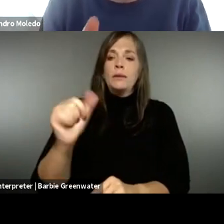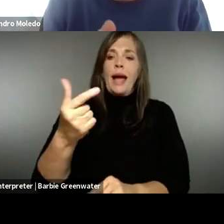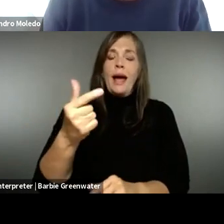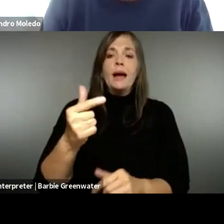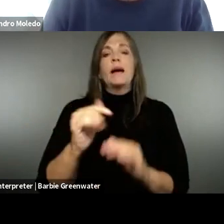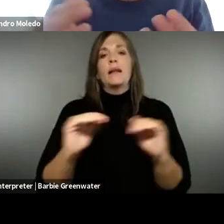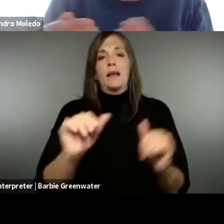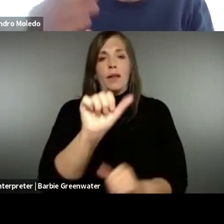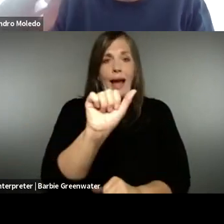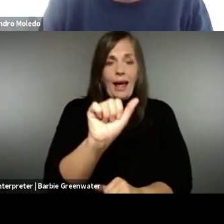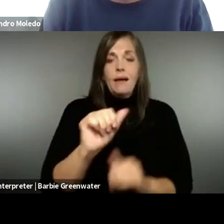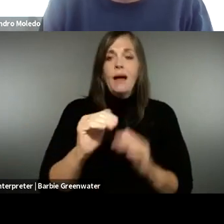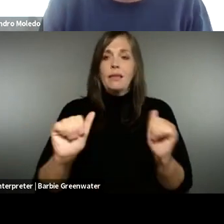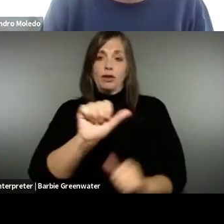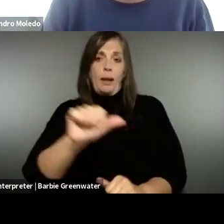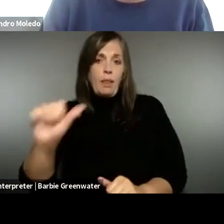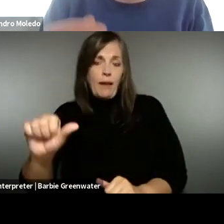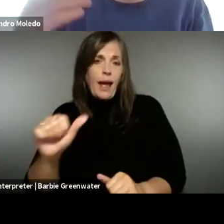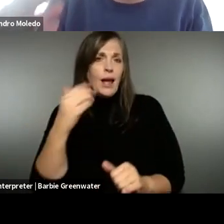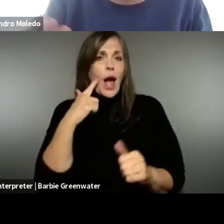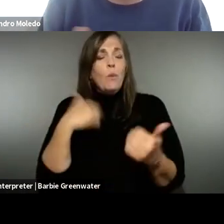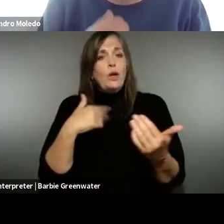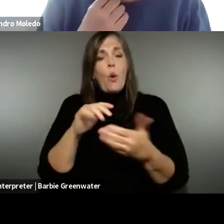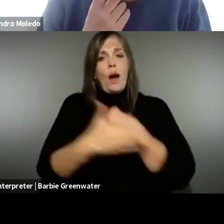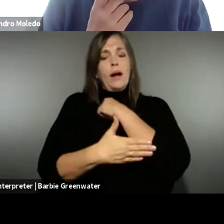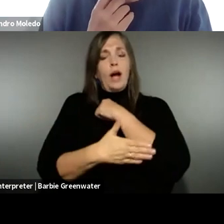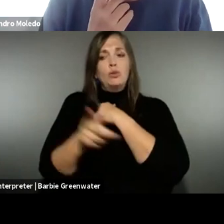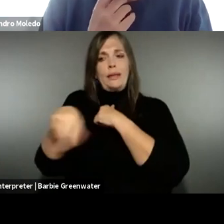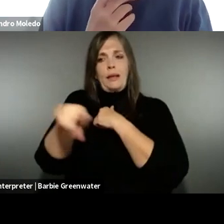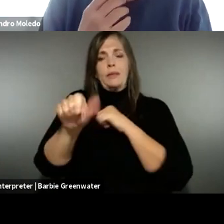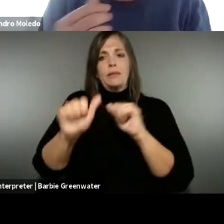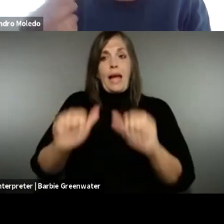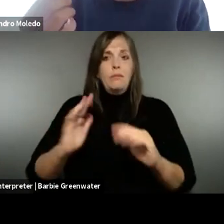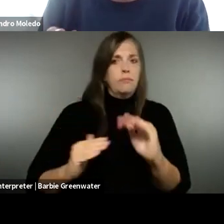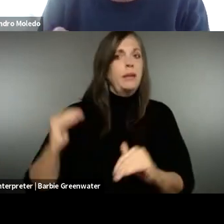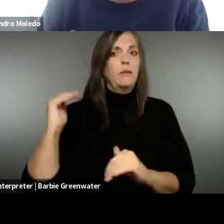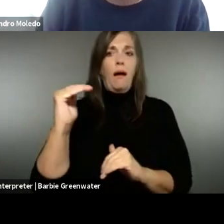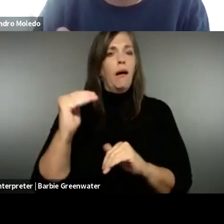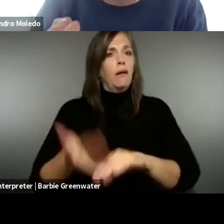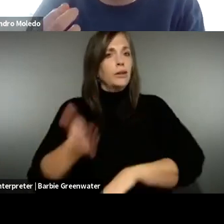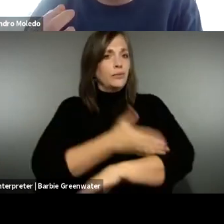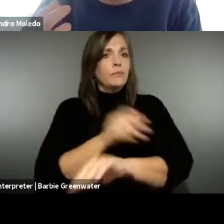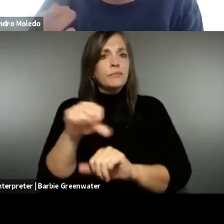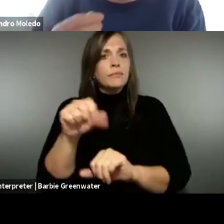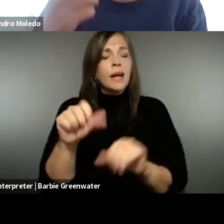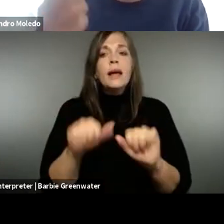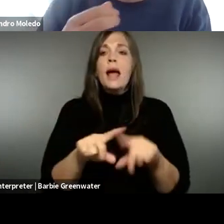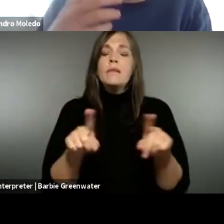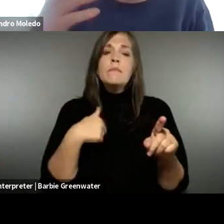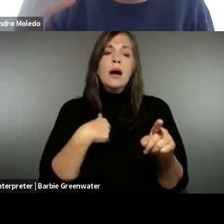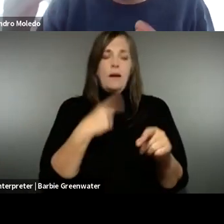same. We know that. It is at least Wicca level A and Double A. And then countries, as June said,